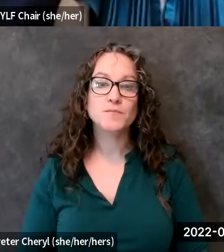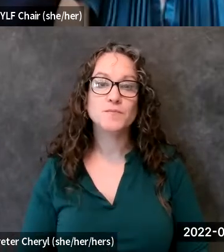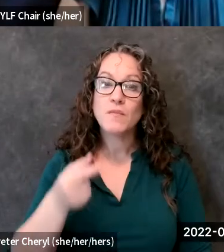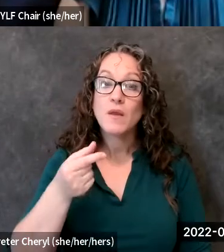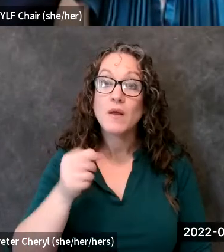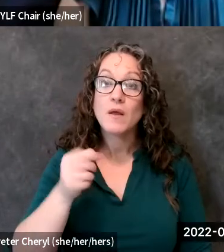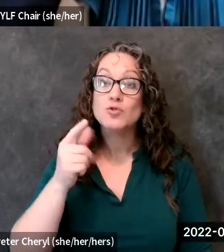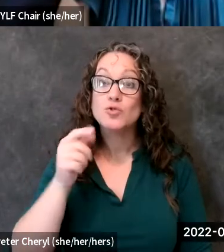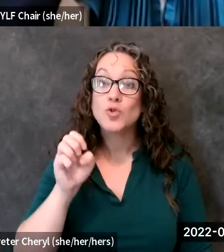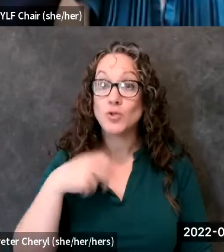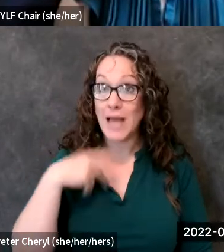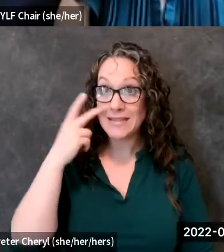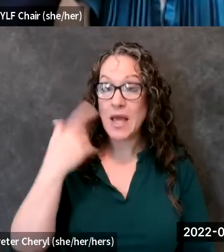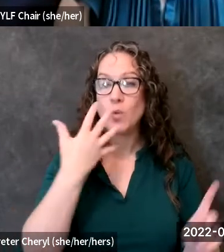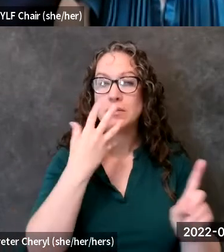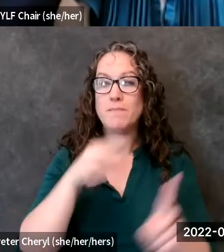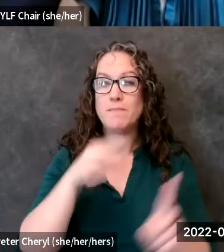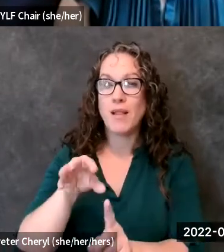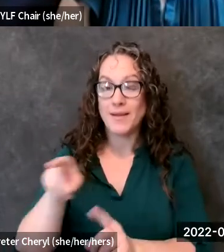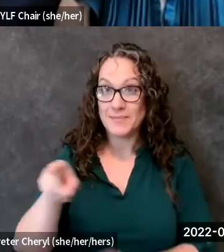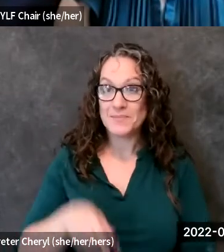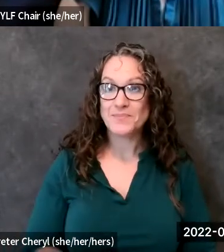i'm going to go ahead and spotlight using two of your camera on you would like to go